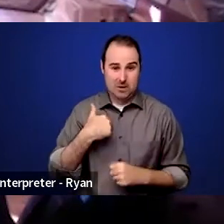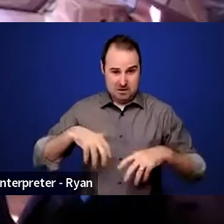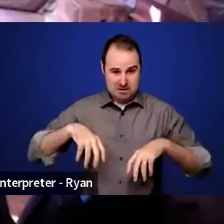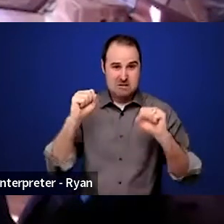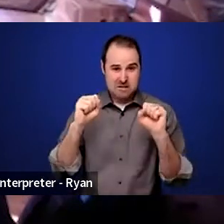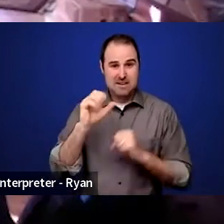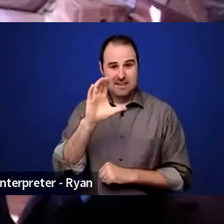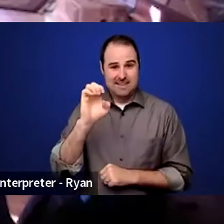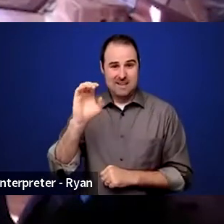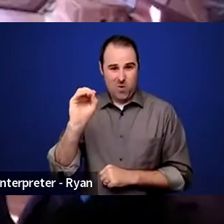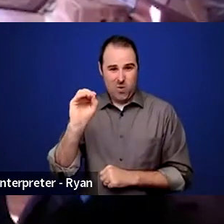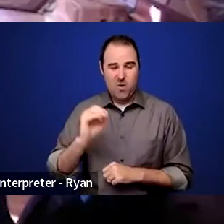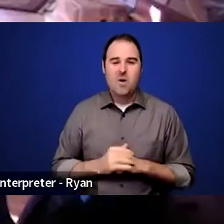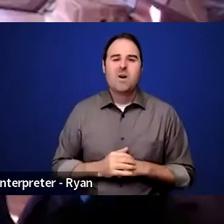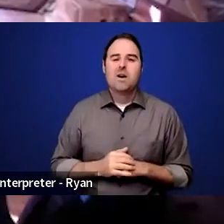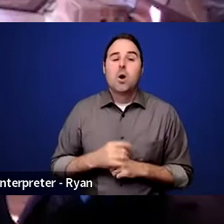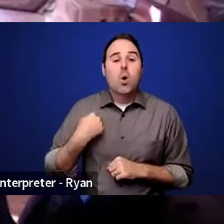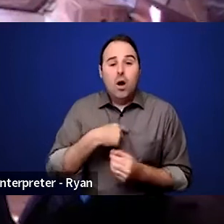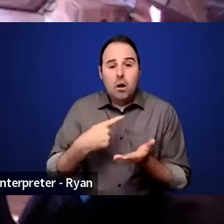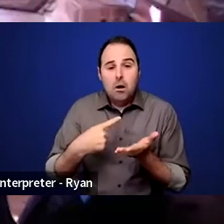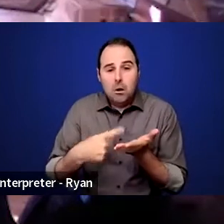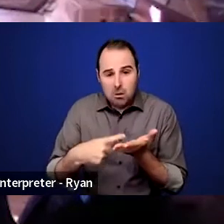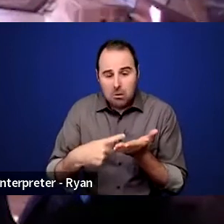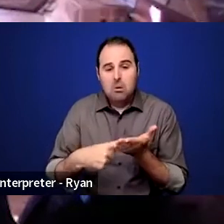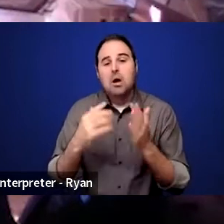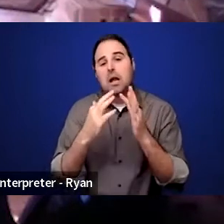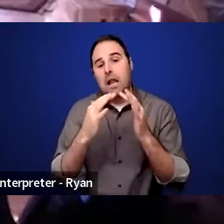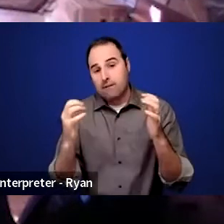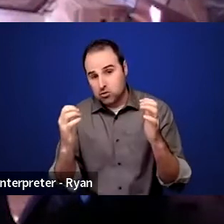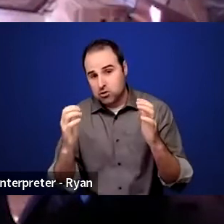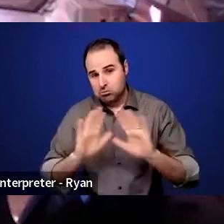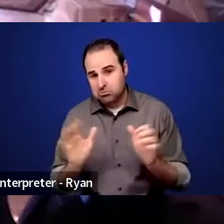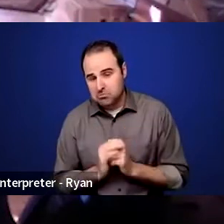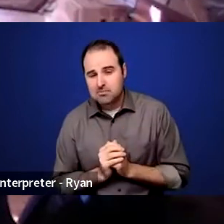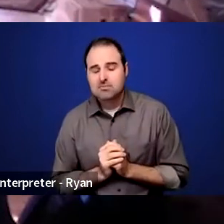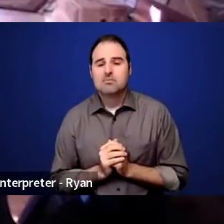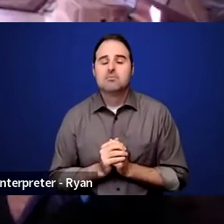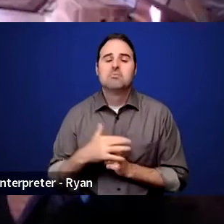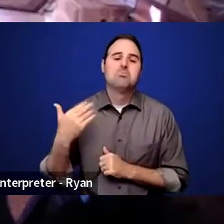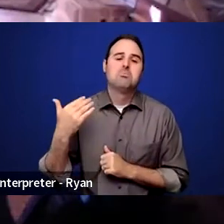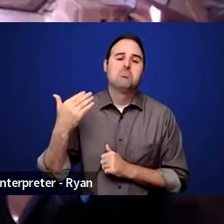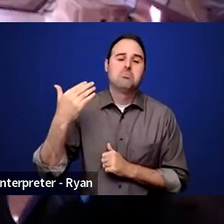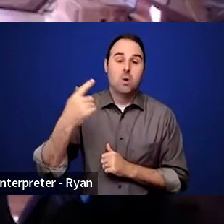we only talked about diversity, then we learned that we had to talk about inclusion and diversity.